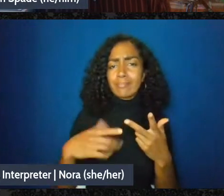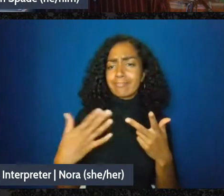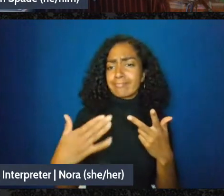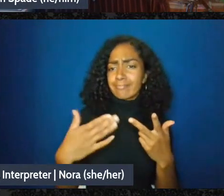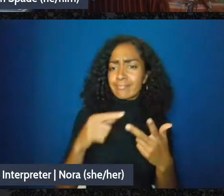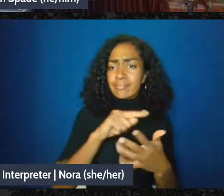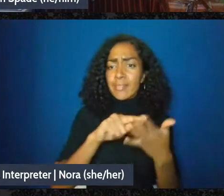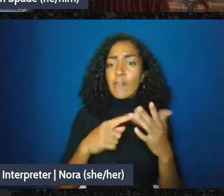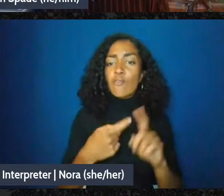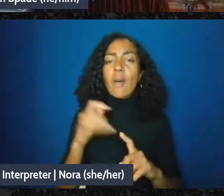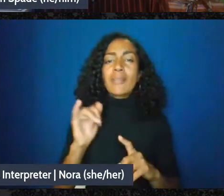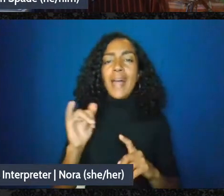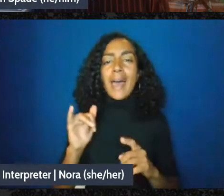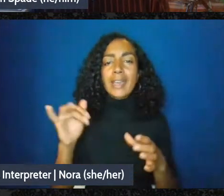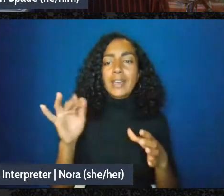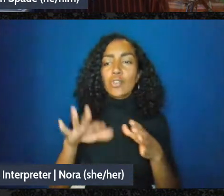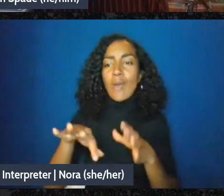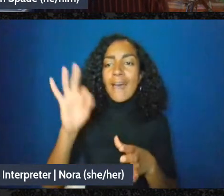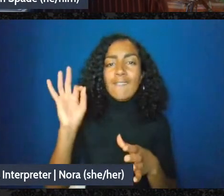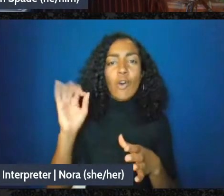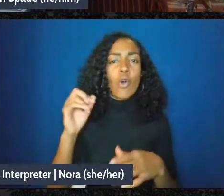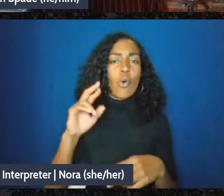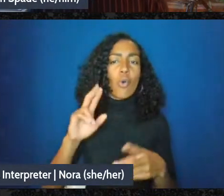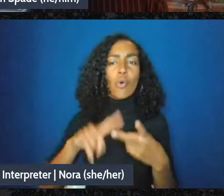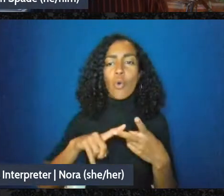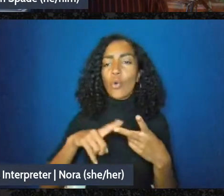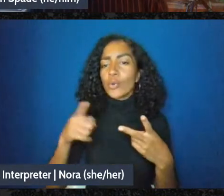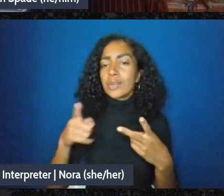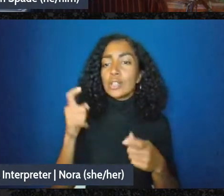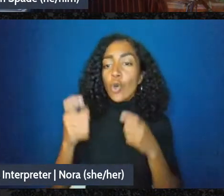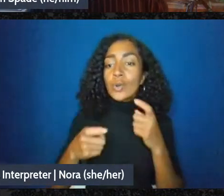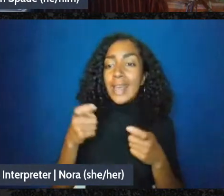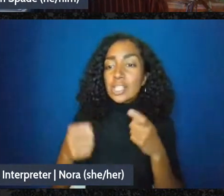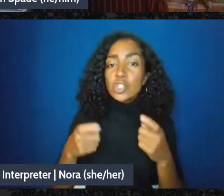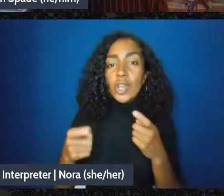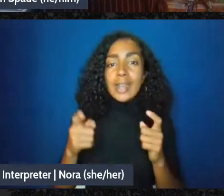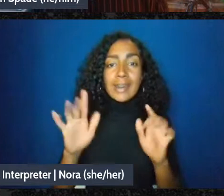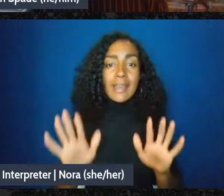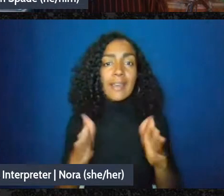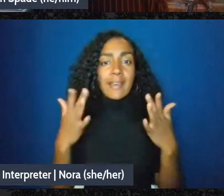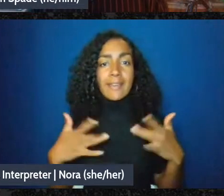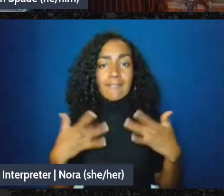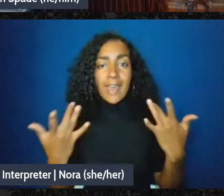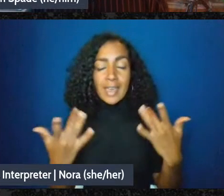events like bake sales, can a donation to a mutual aid group still be considered a gift if the group